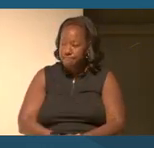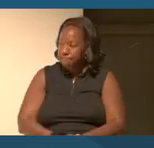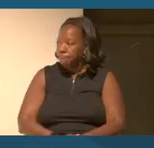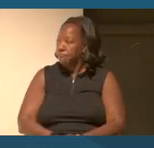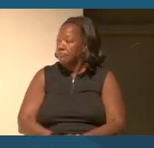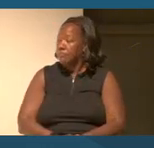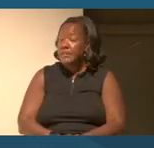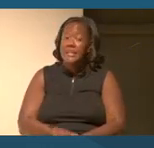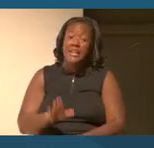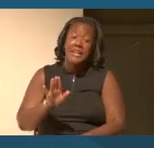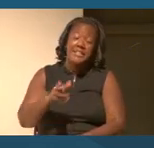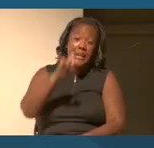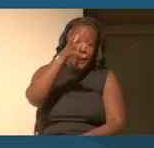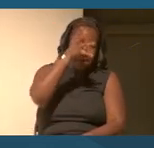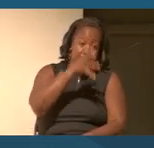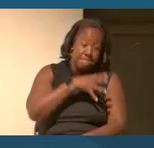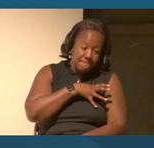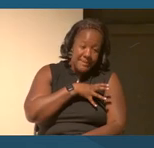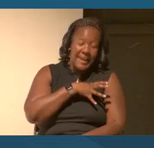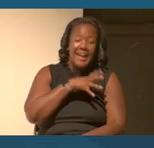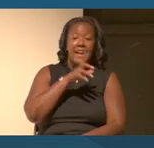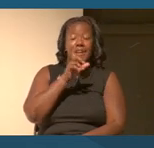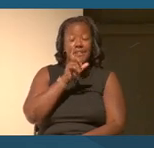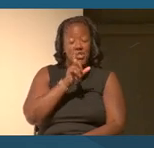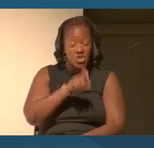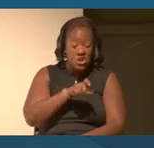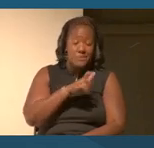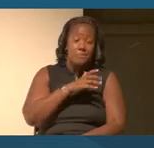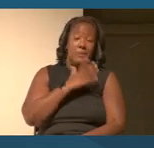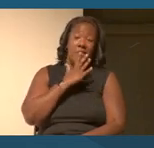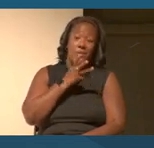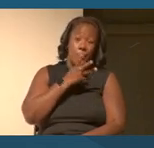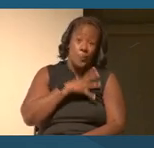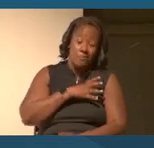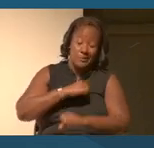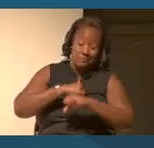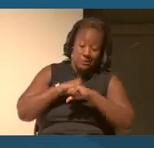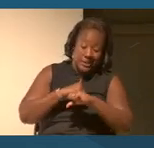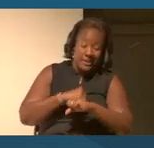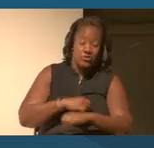man is or should be women's protector and defender.